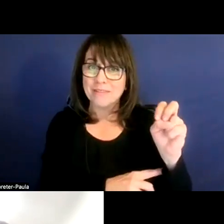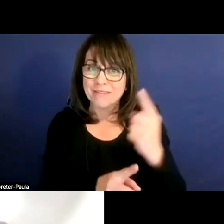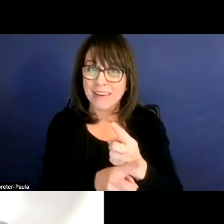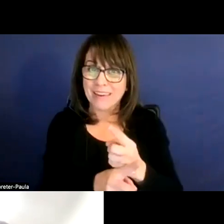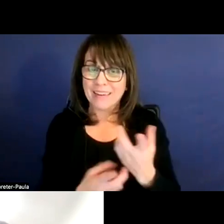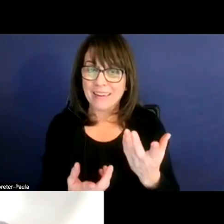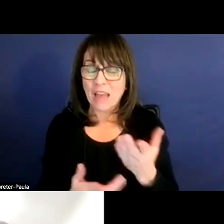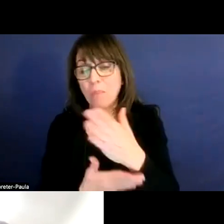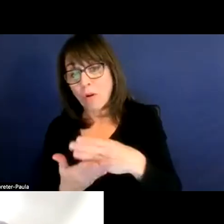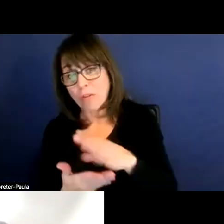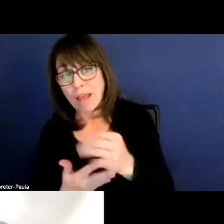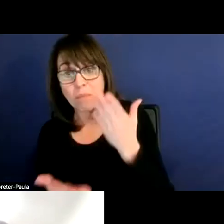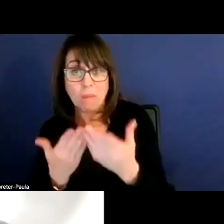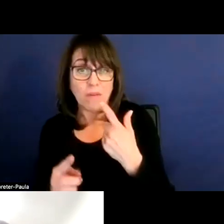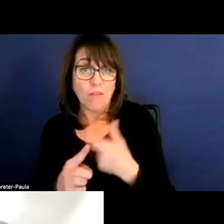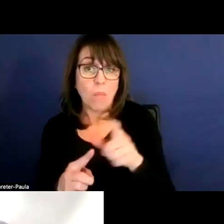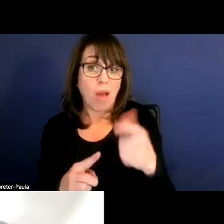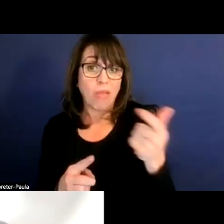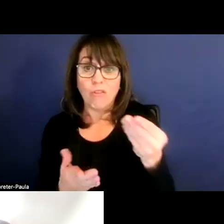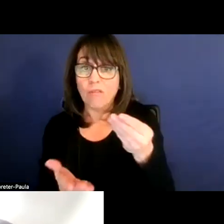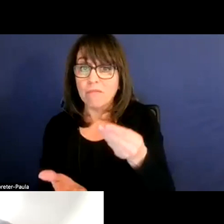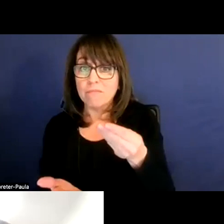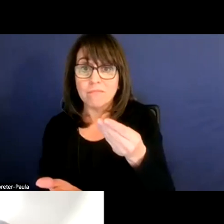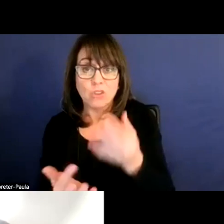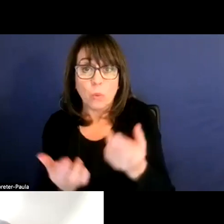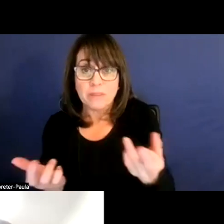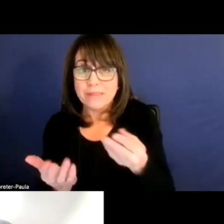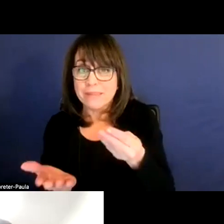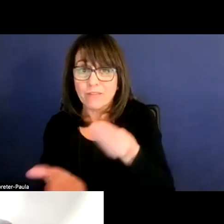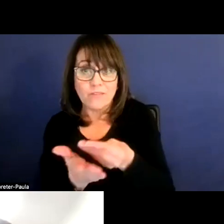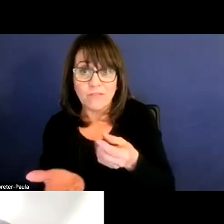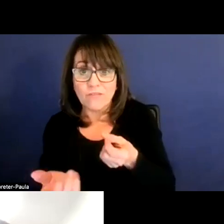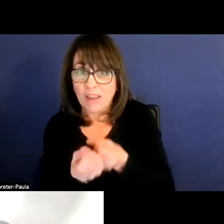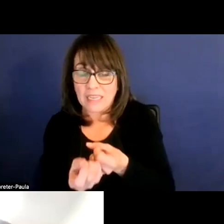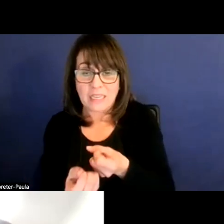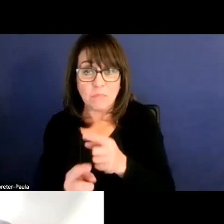And part of it is probably from other funding sources. So it has to come from somewhere, yes,